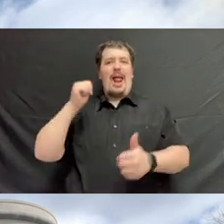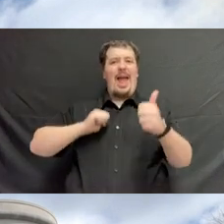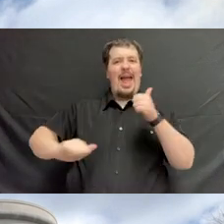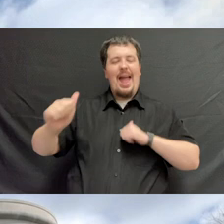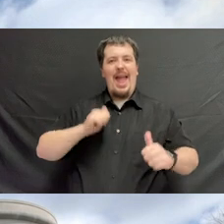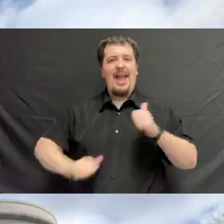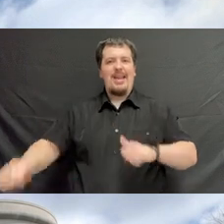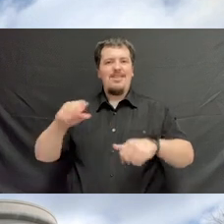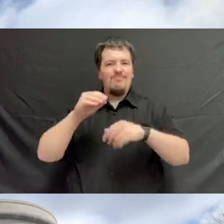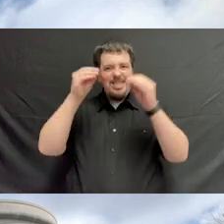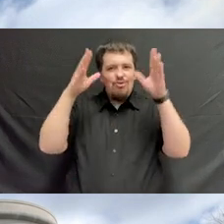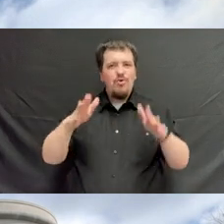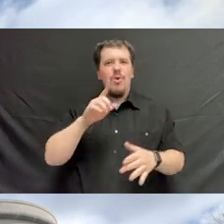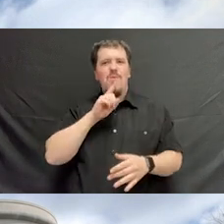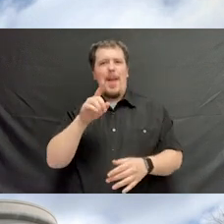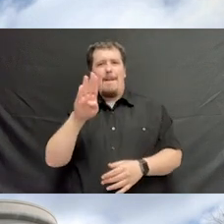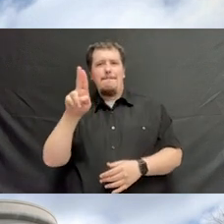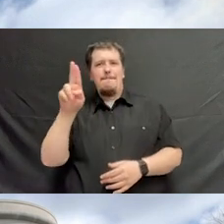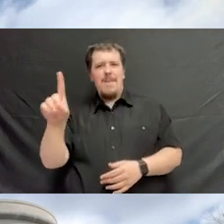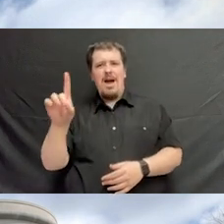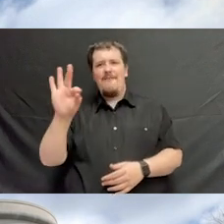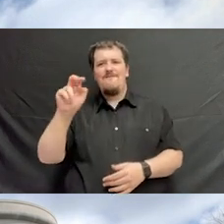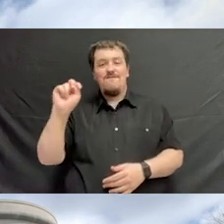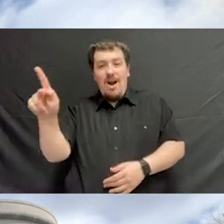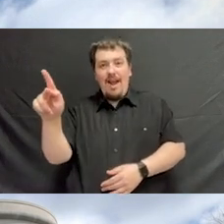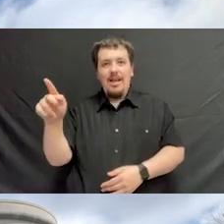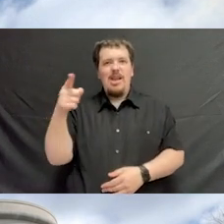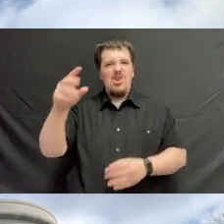which was Bud Frank, who taught me everything.